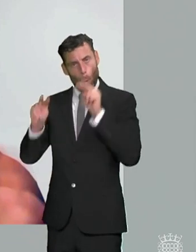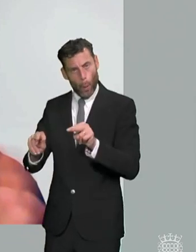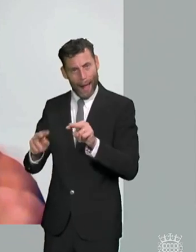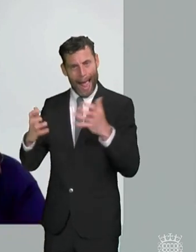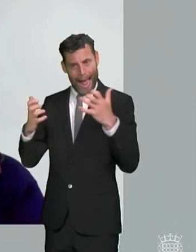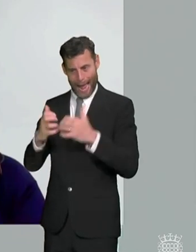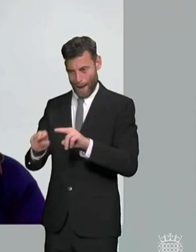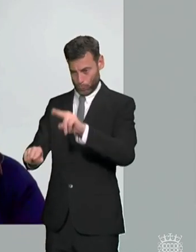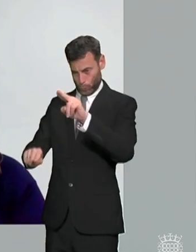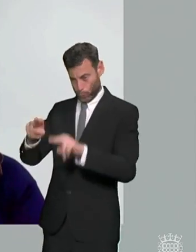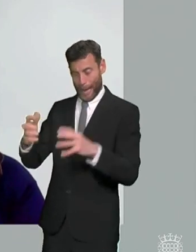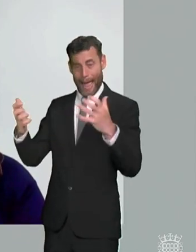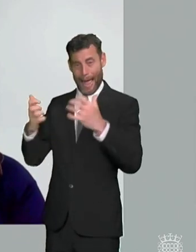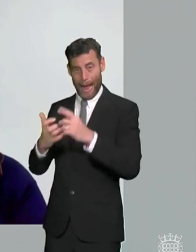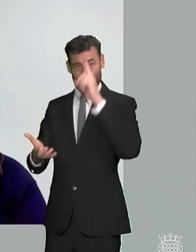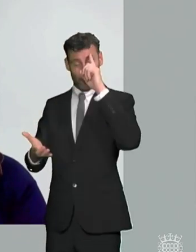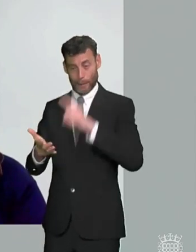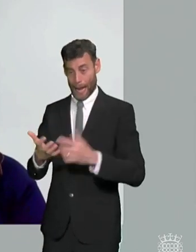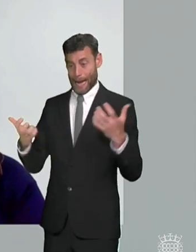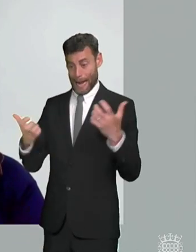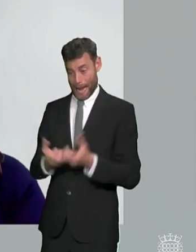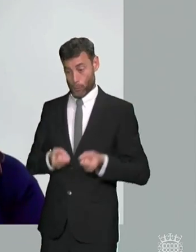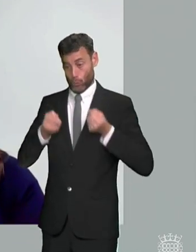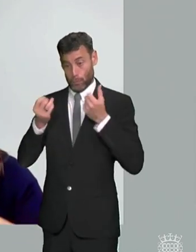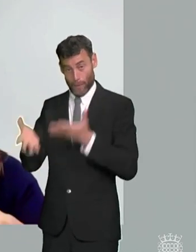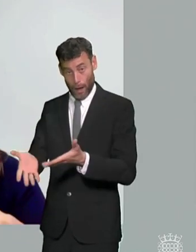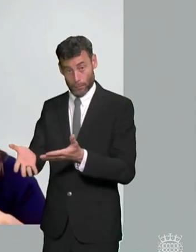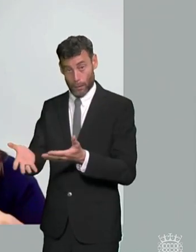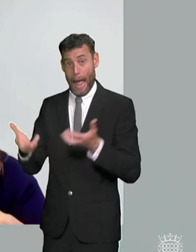really where the attention needs to be and the reality is that this issue of accountability is